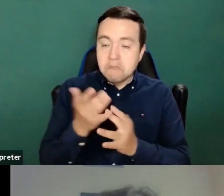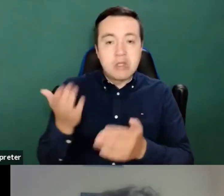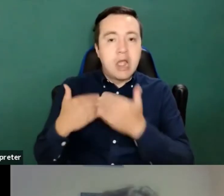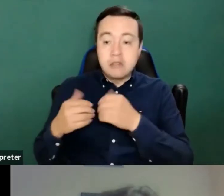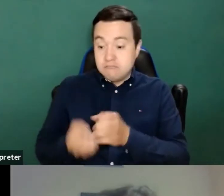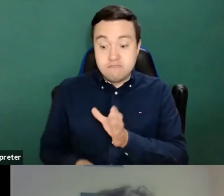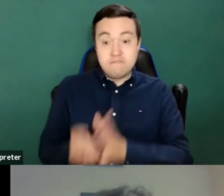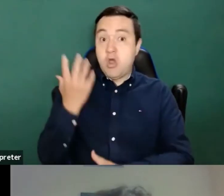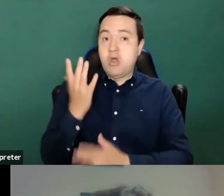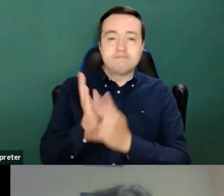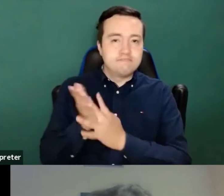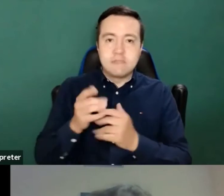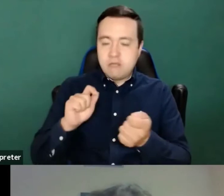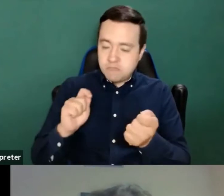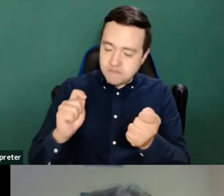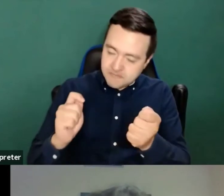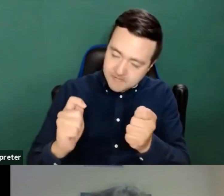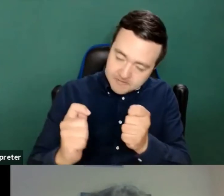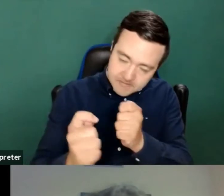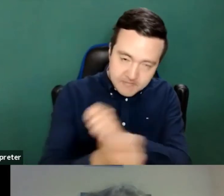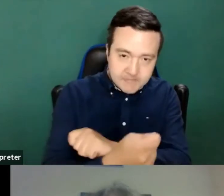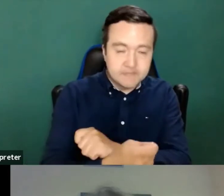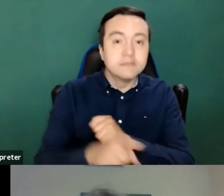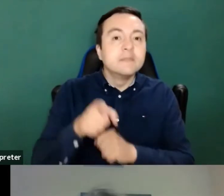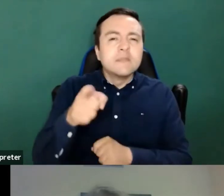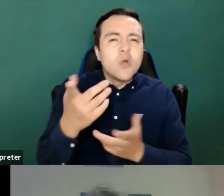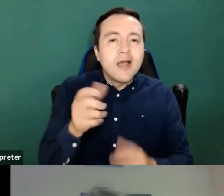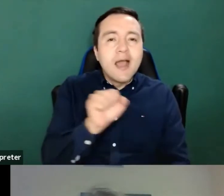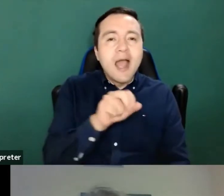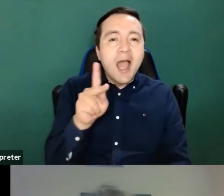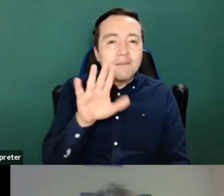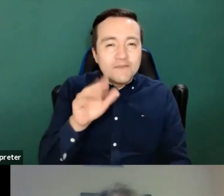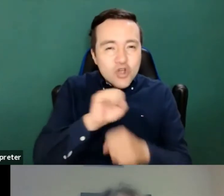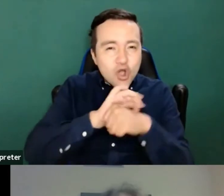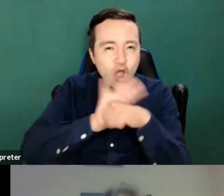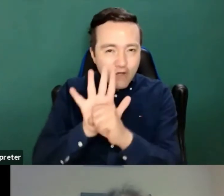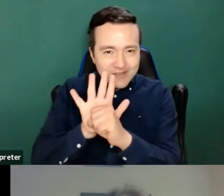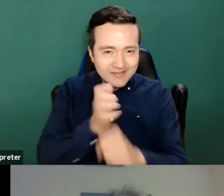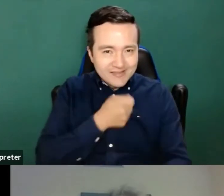That is the Spanish rather COVID app. I bet you have one of these as your country's Singler.